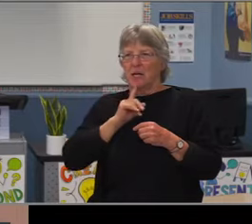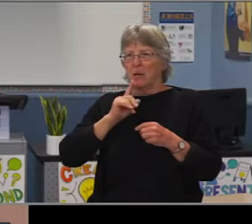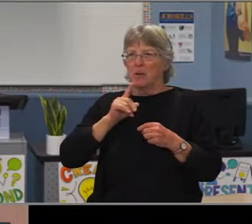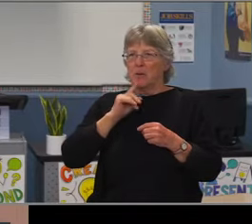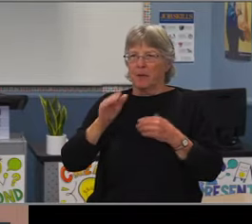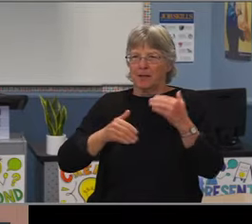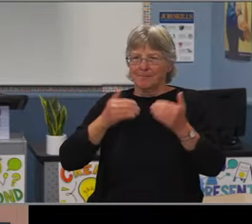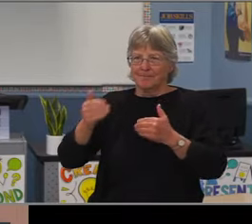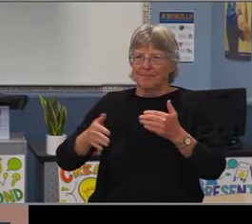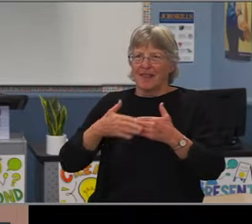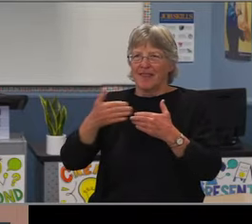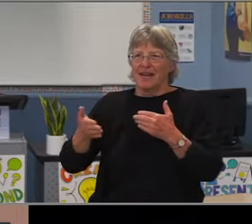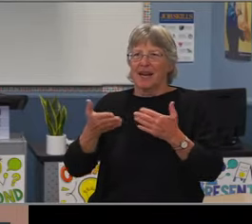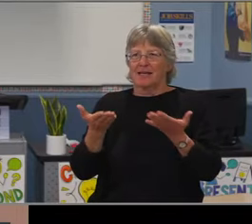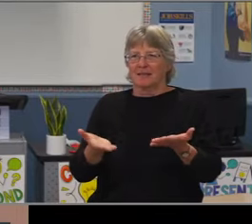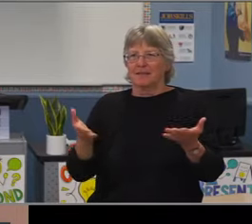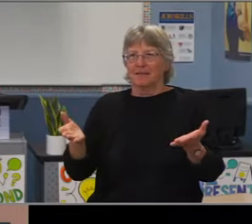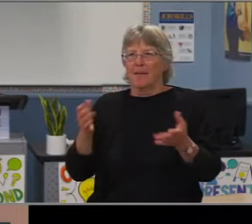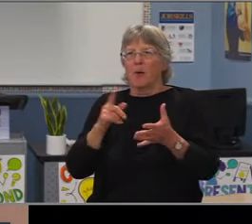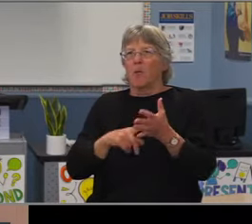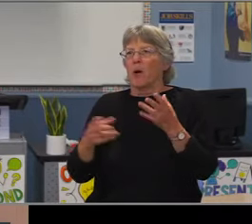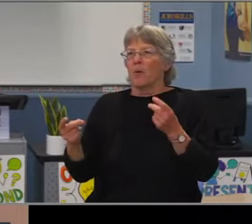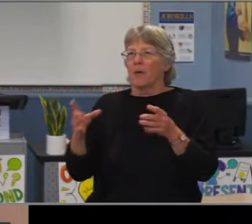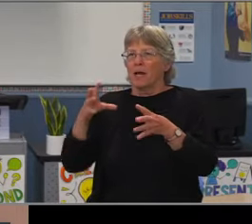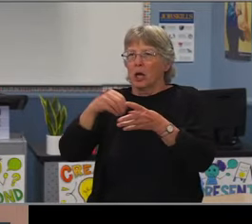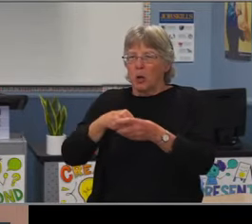is near and dear to her heart as it is my own.